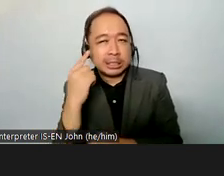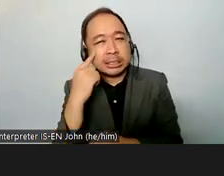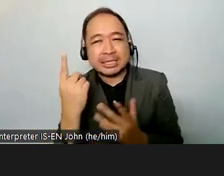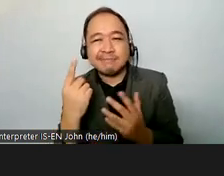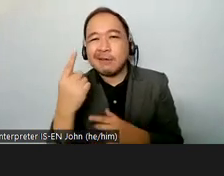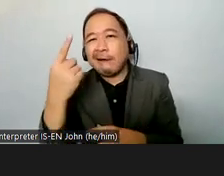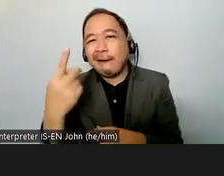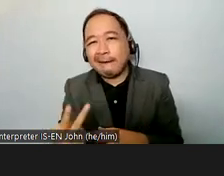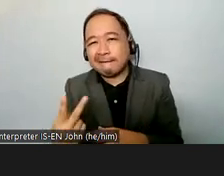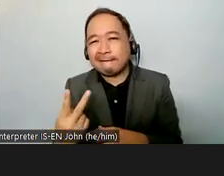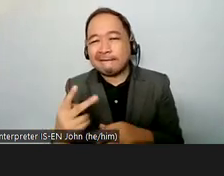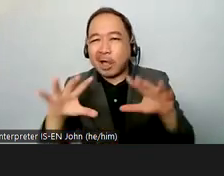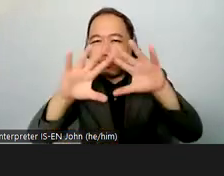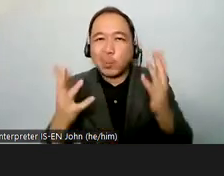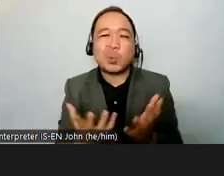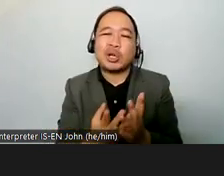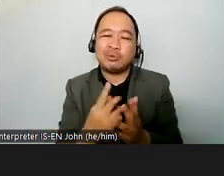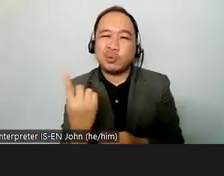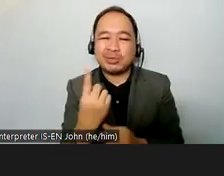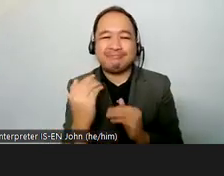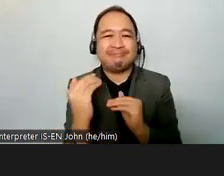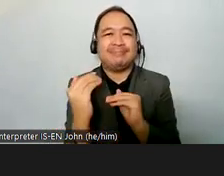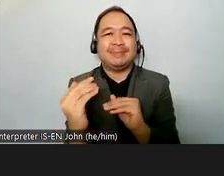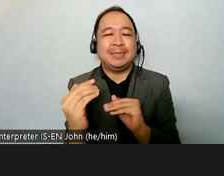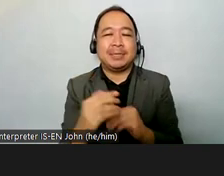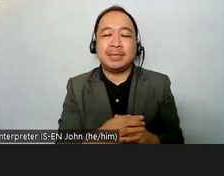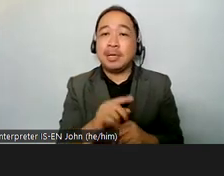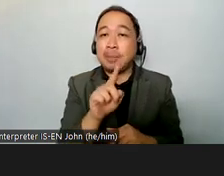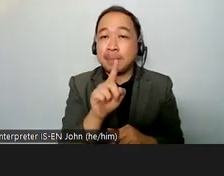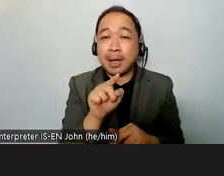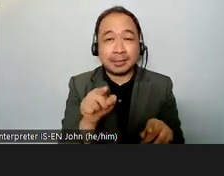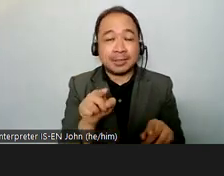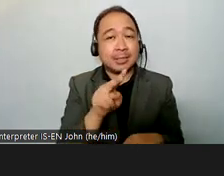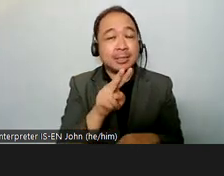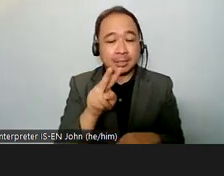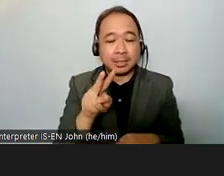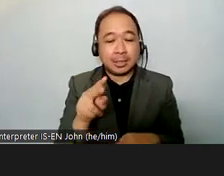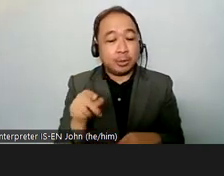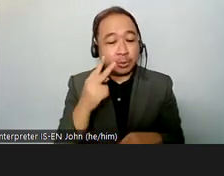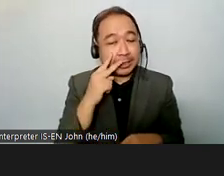worse in 2020 we found that just one percent of of those countries are actually fully implementing